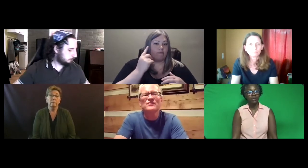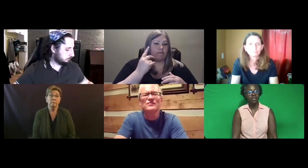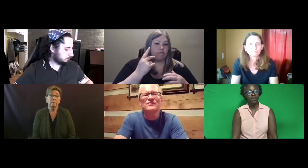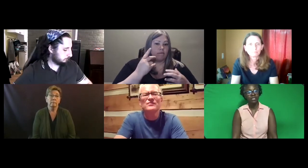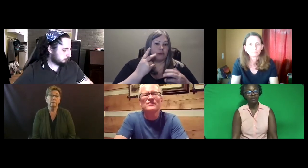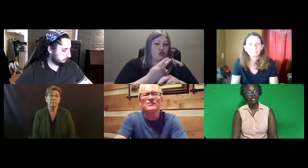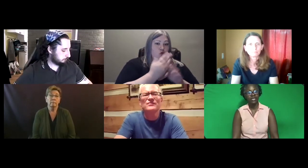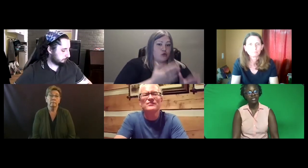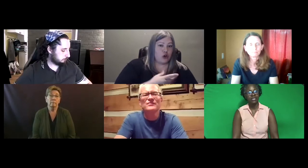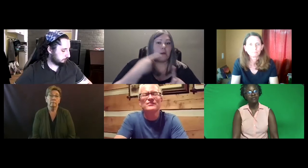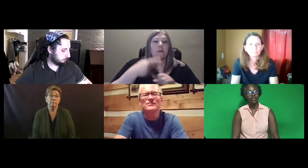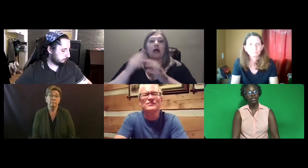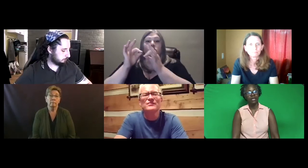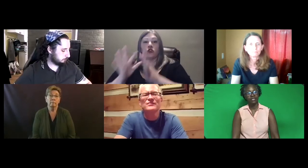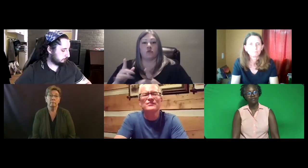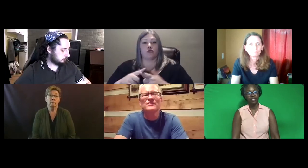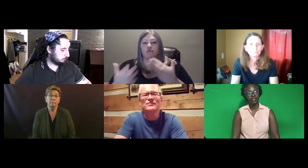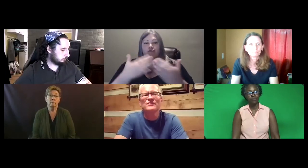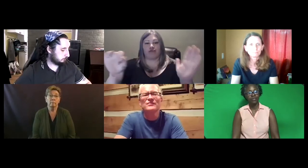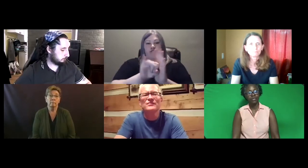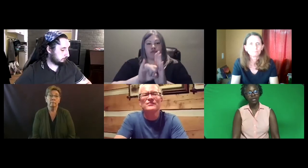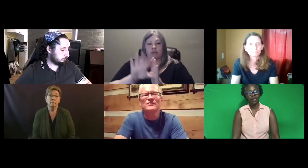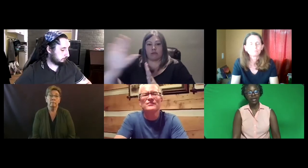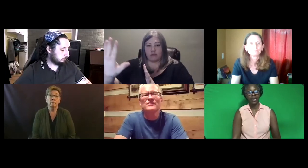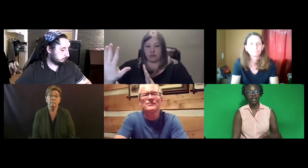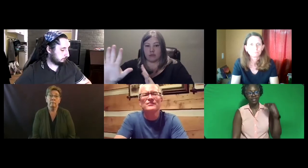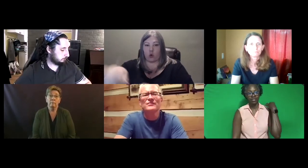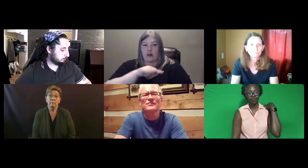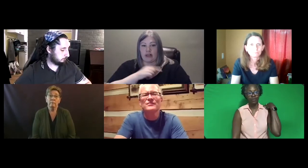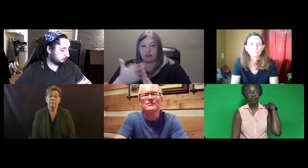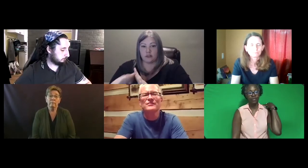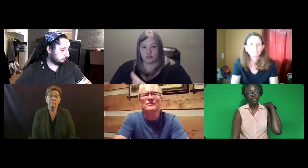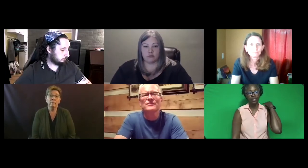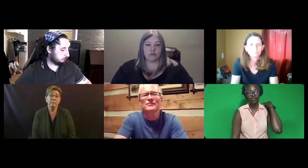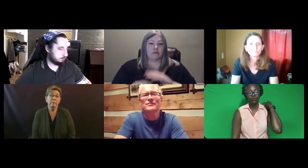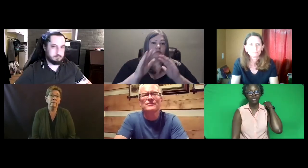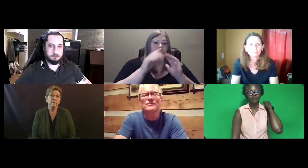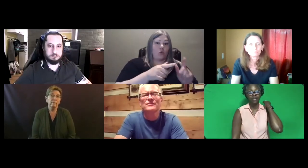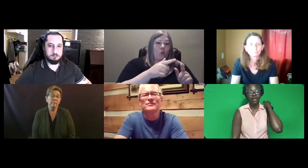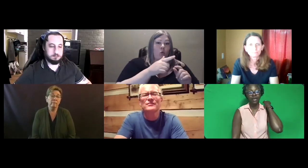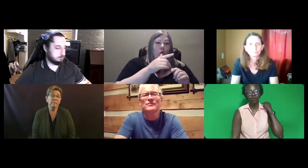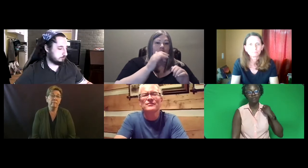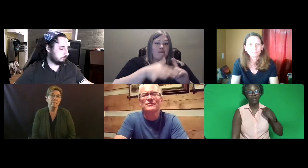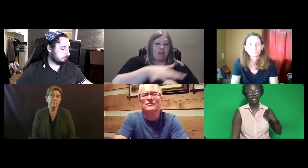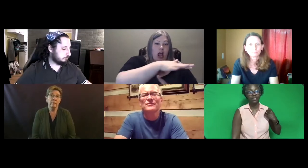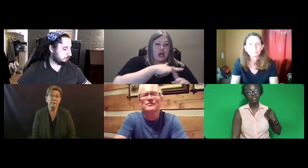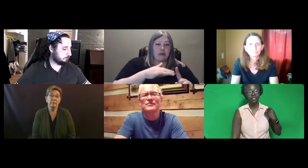It's very easy for a deaf consumer and an interpreter to identify their qualifications.